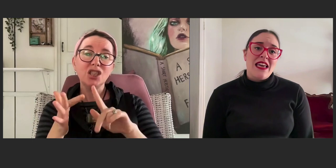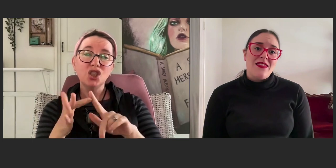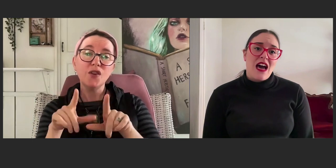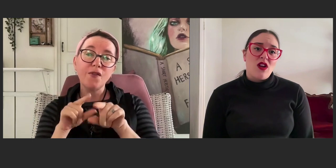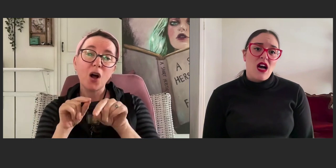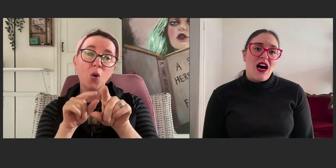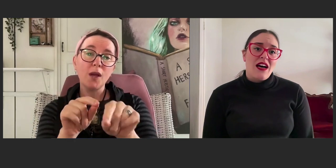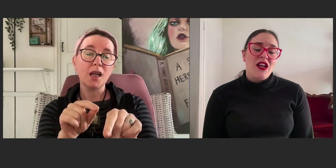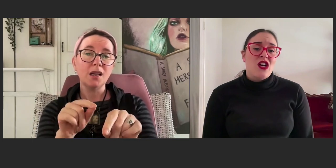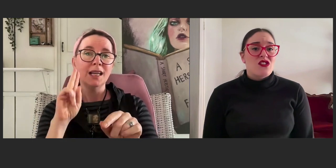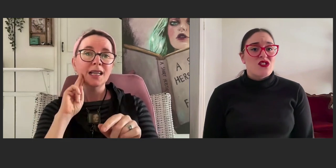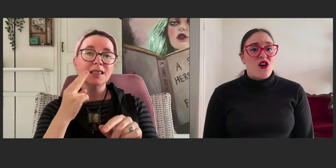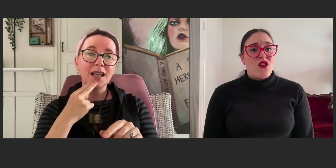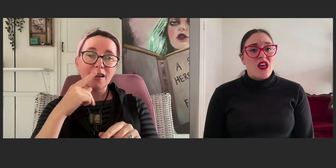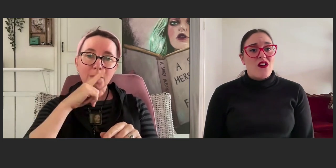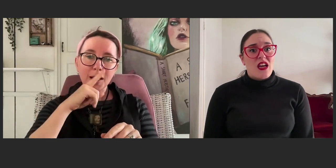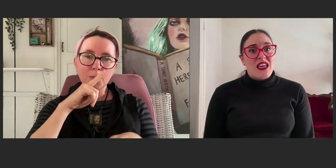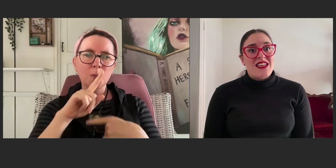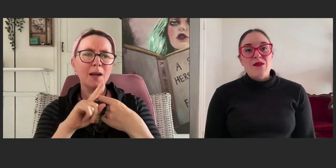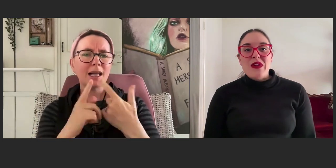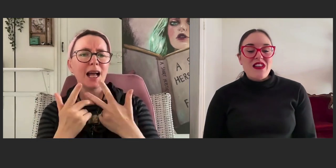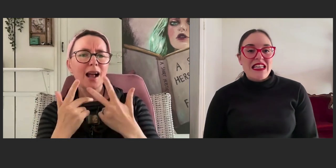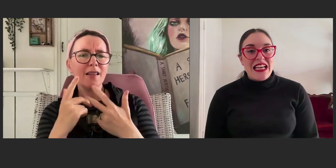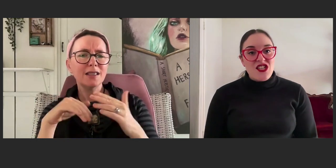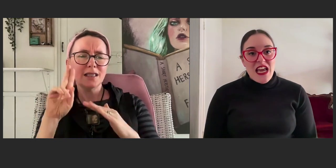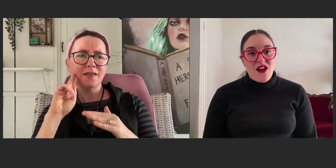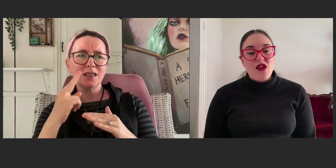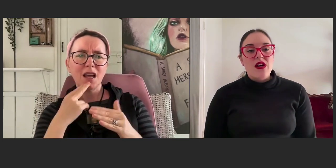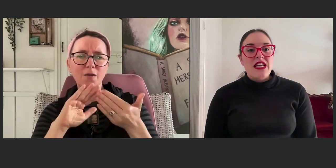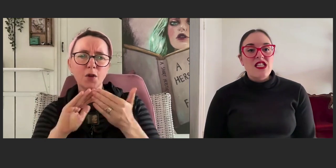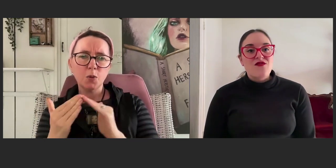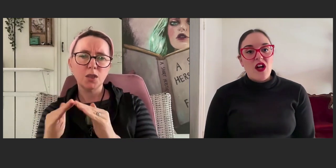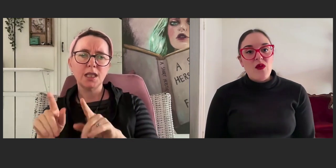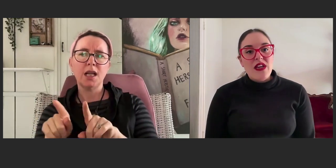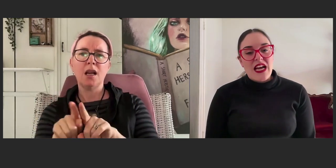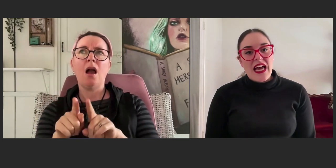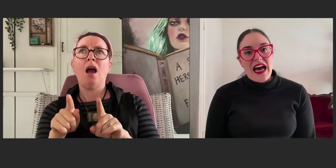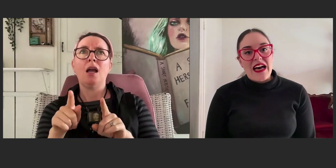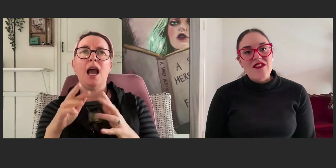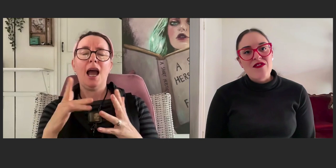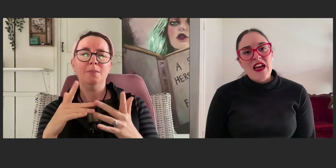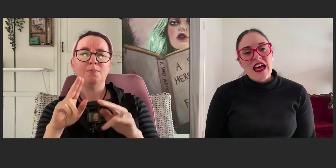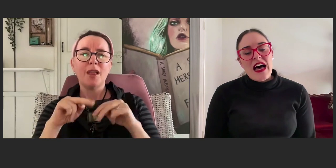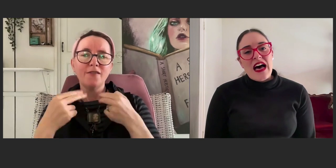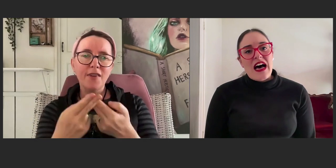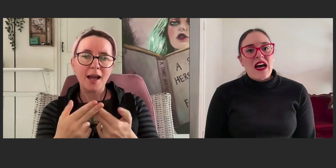in that regard. So, there is a bit of a niche area or a niche following that I have.